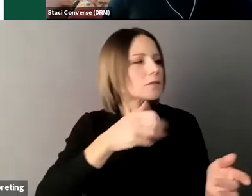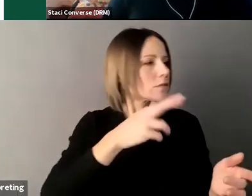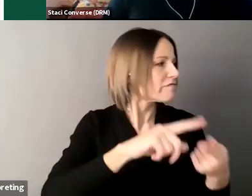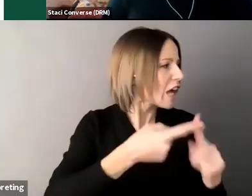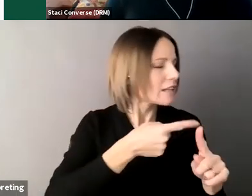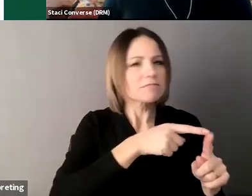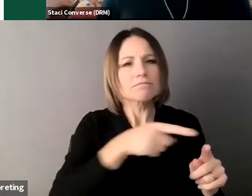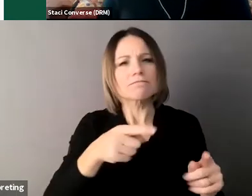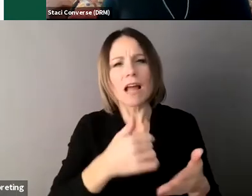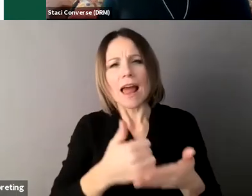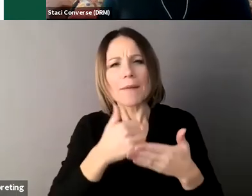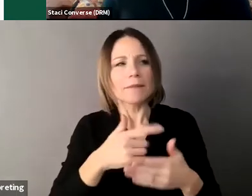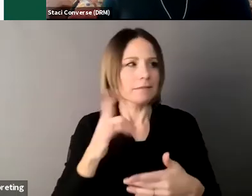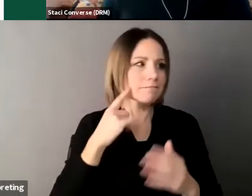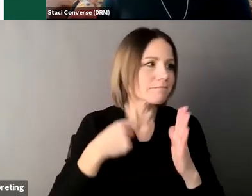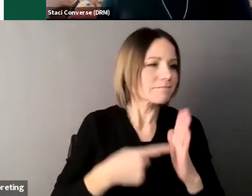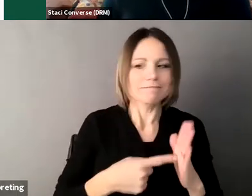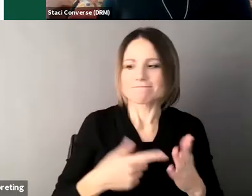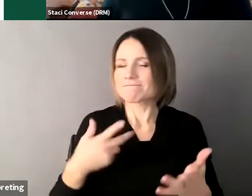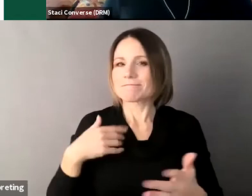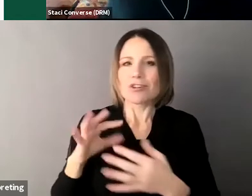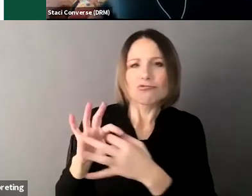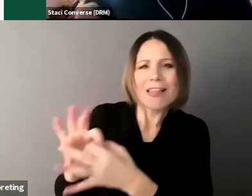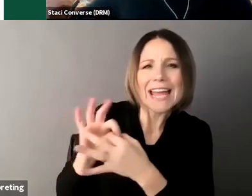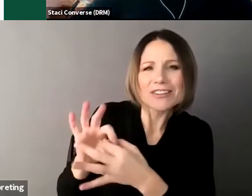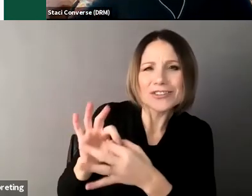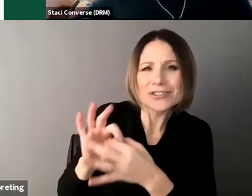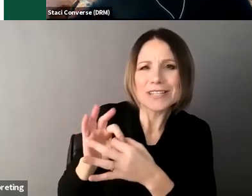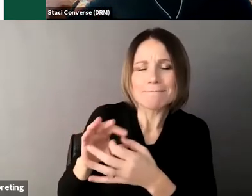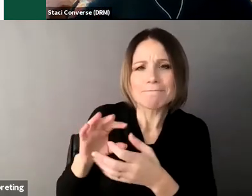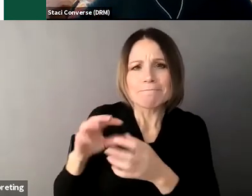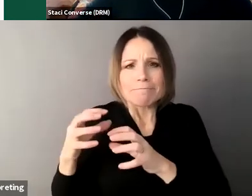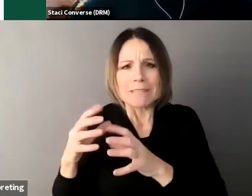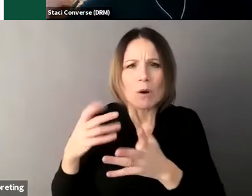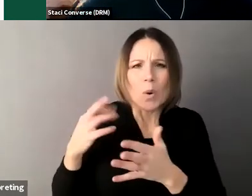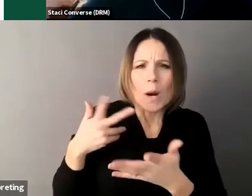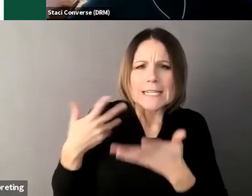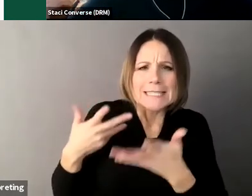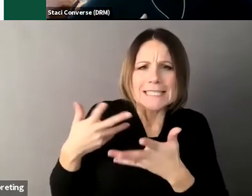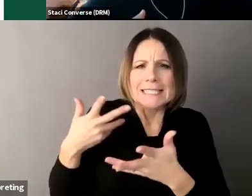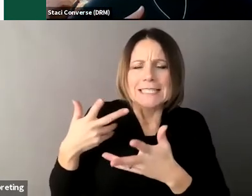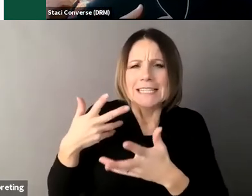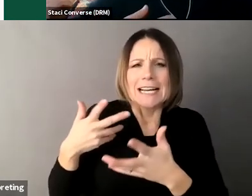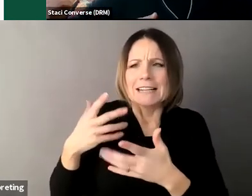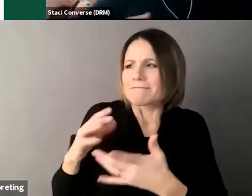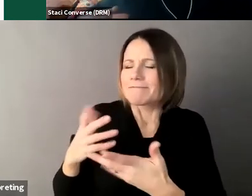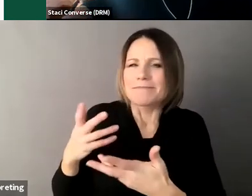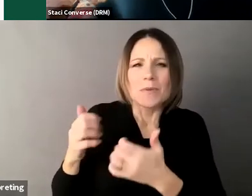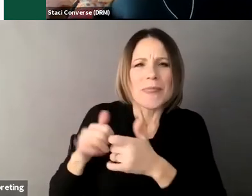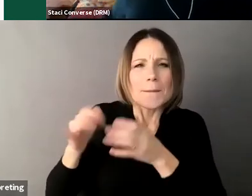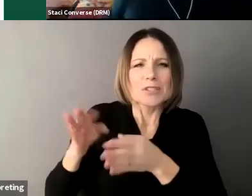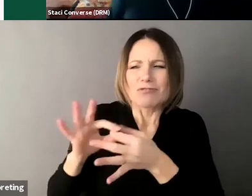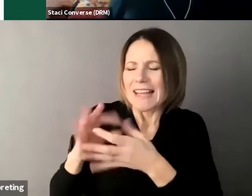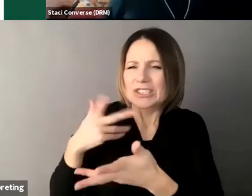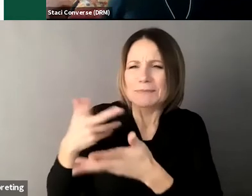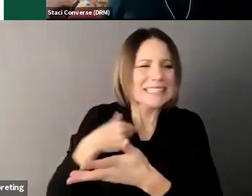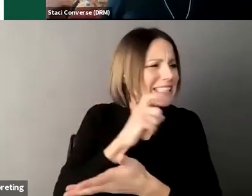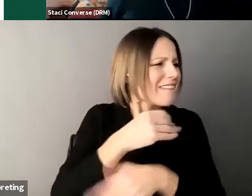um relationship decisions so some of that um that's a real sort of common one we sometimes see